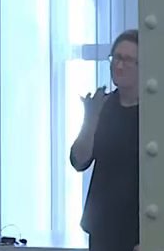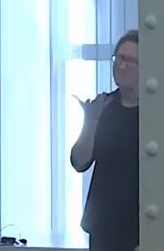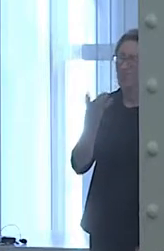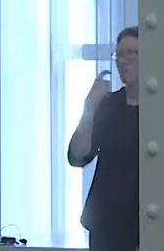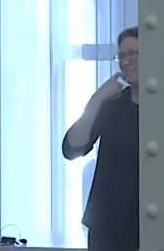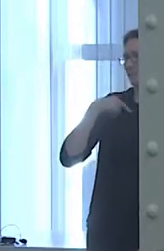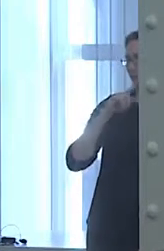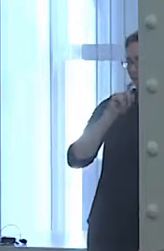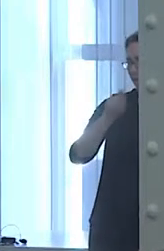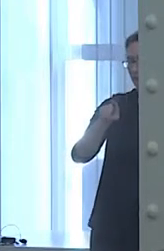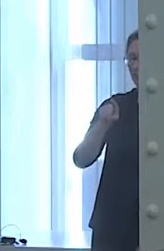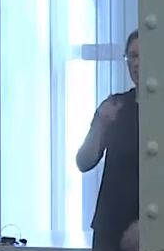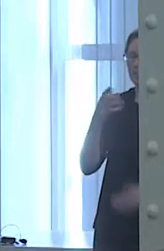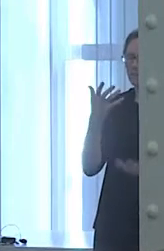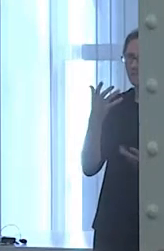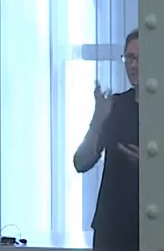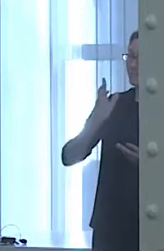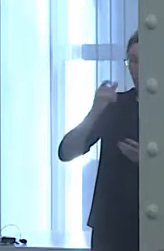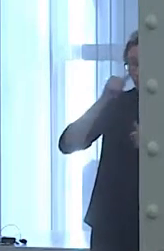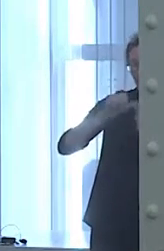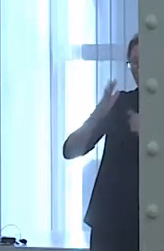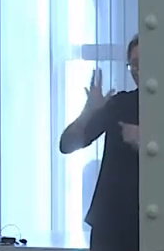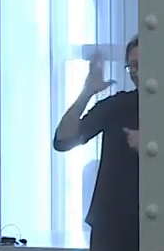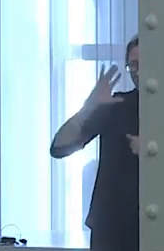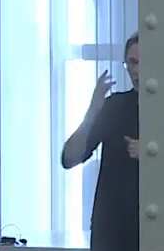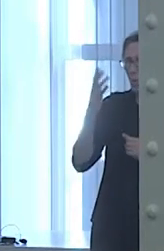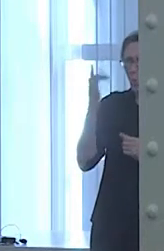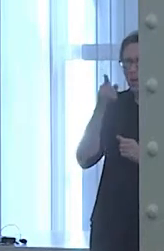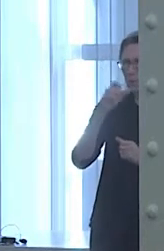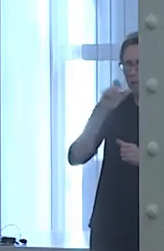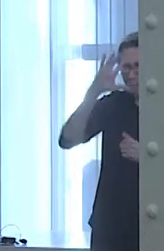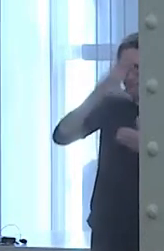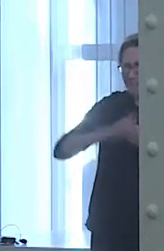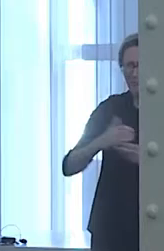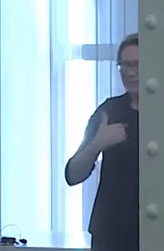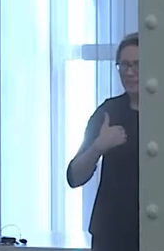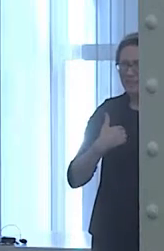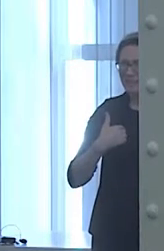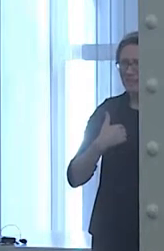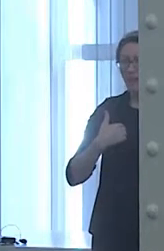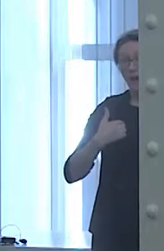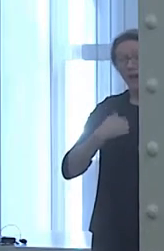didn't believe me when I told her that I was depressed.